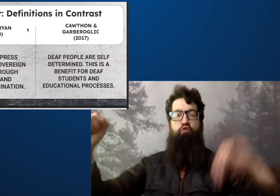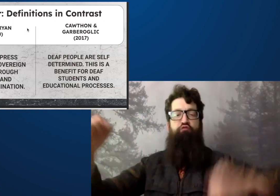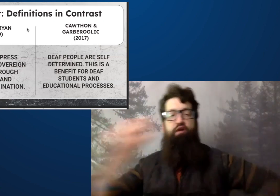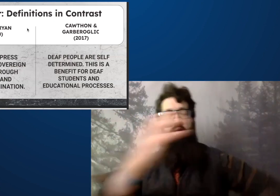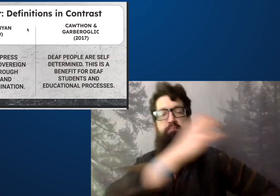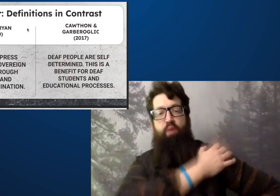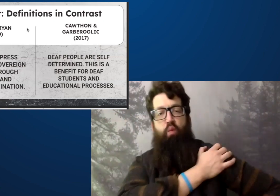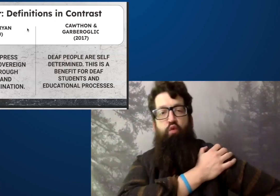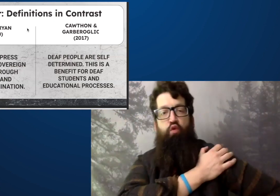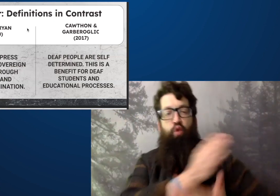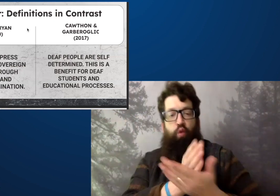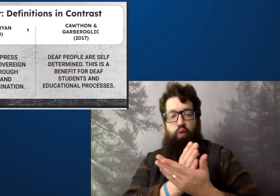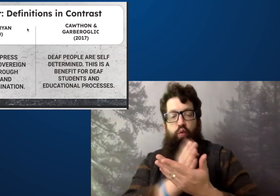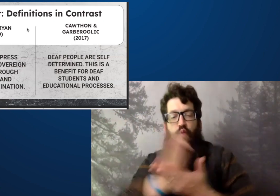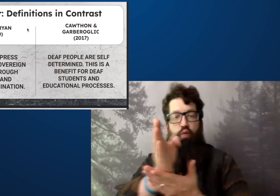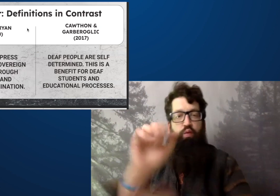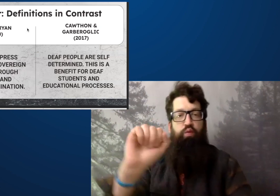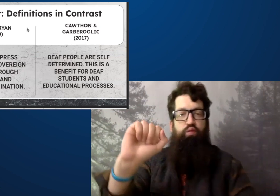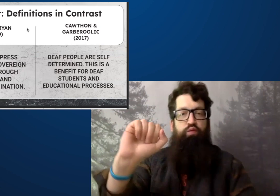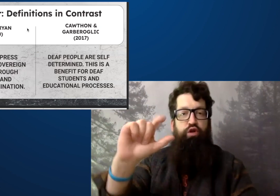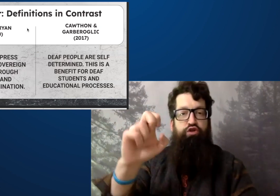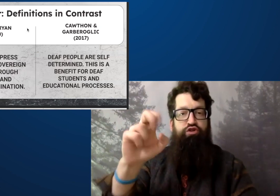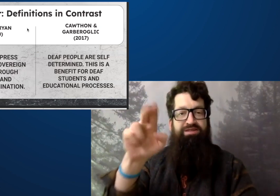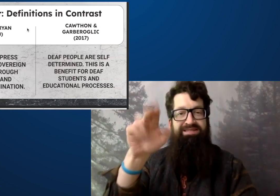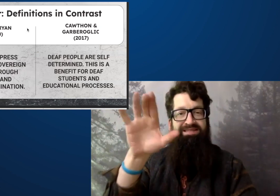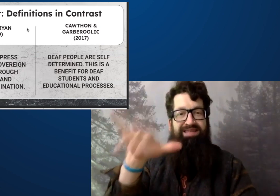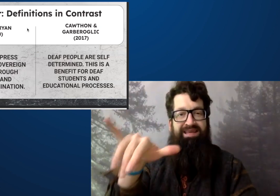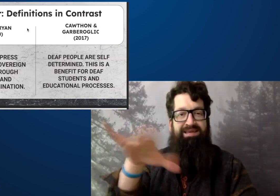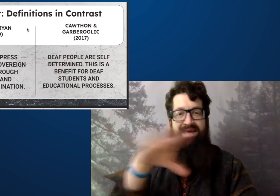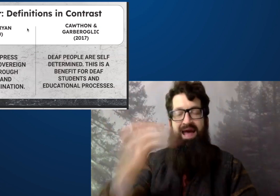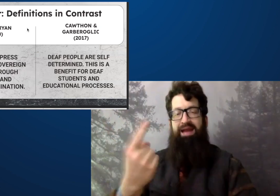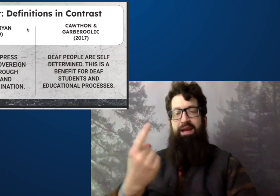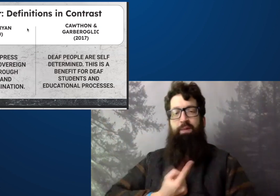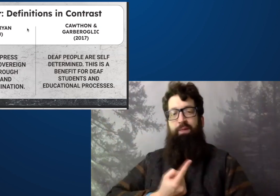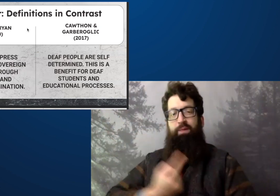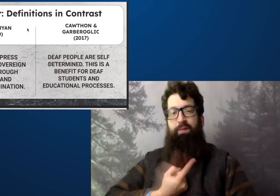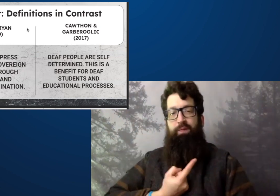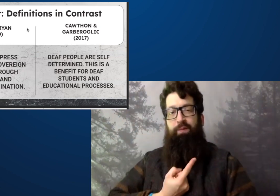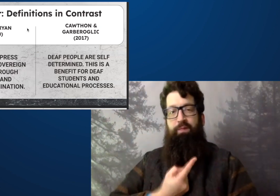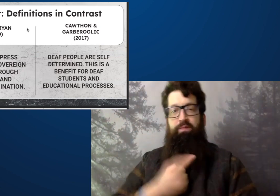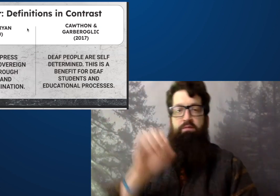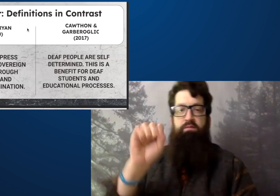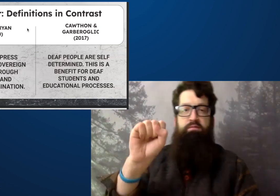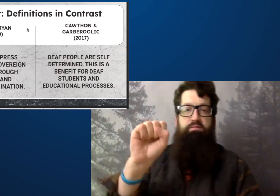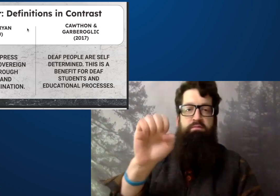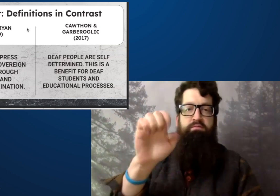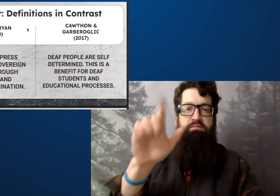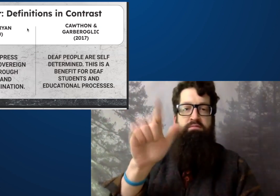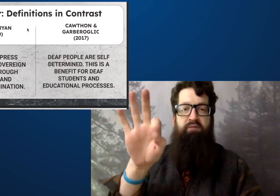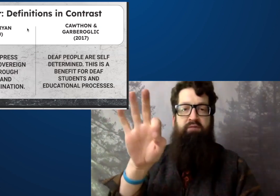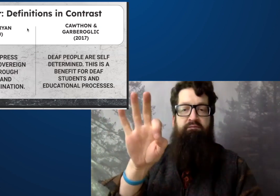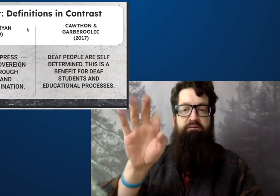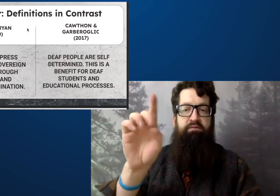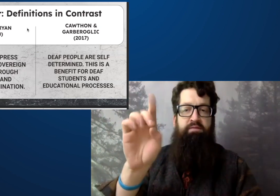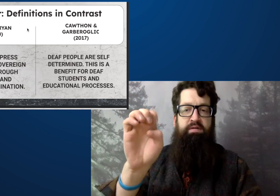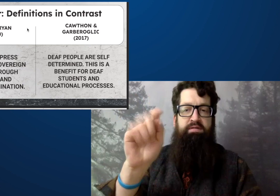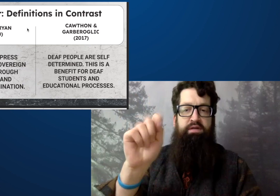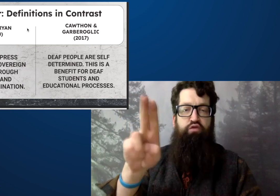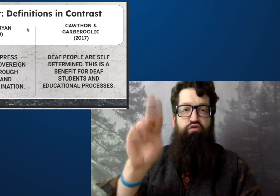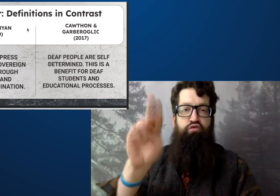own sovereignty, power through agency and self determination.